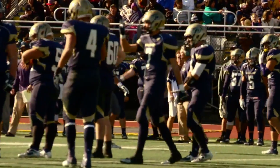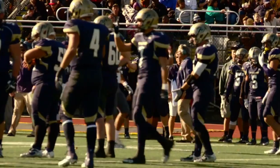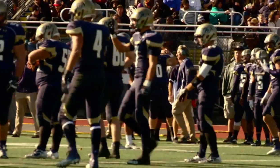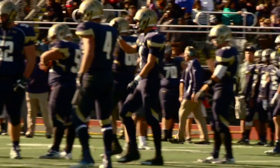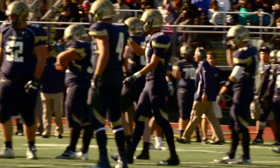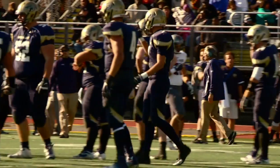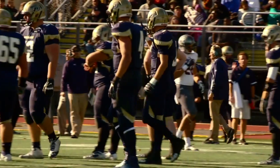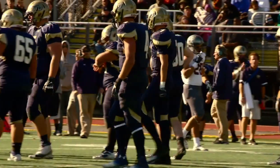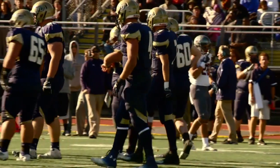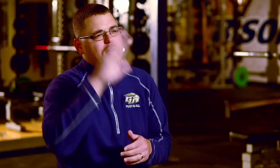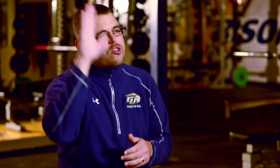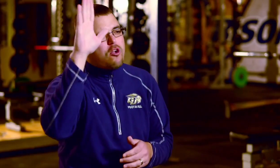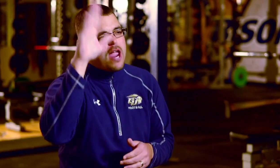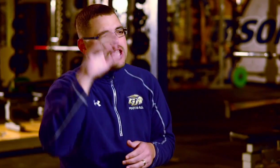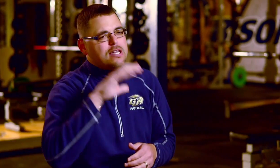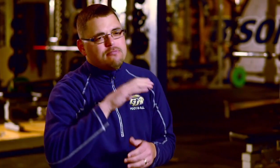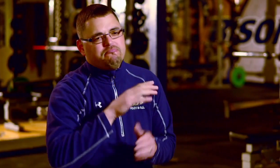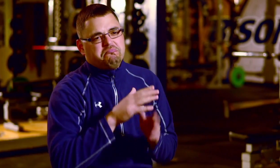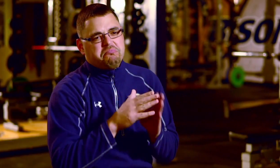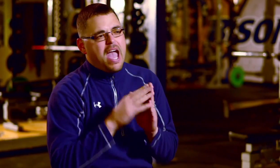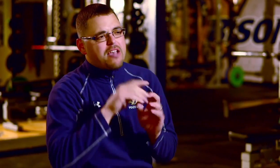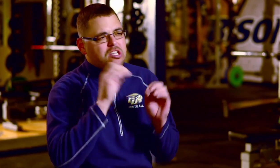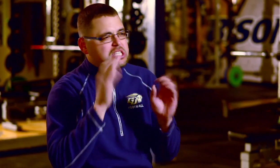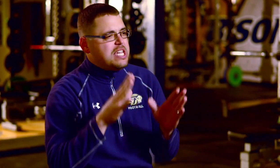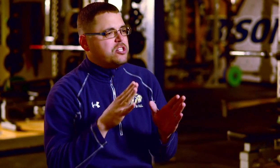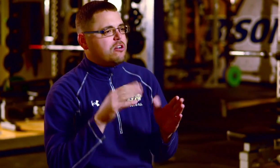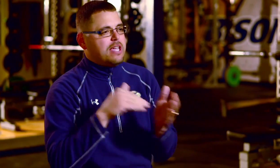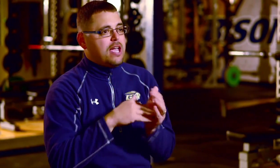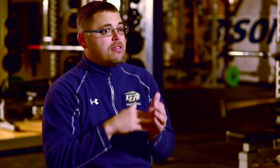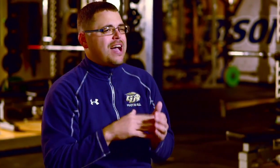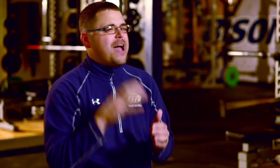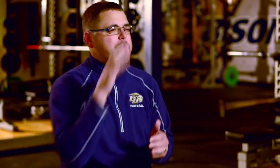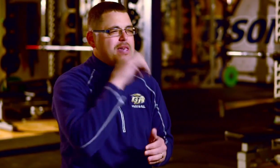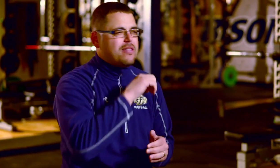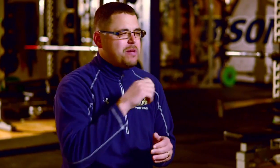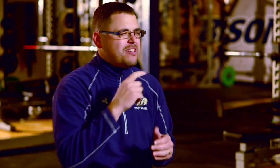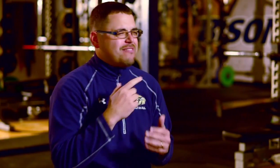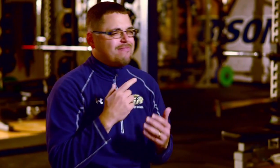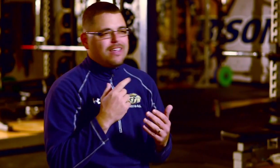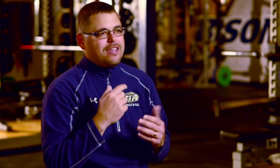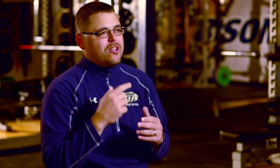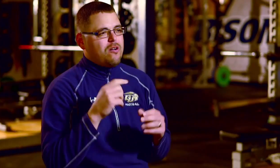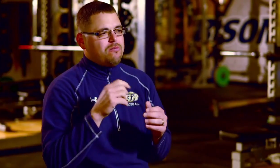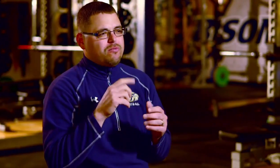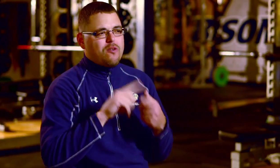going to raise their hand and ask a teacher again and say "I missed it", because you know